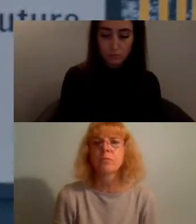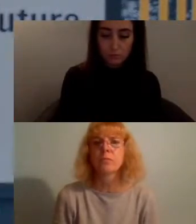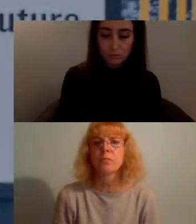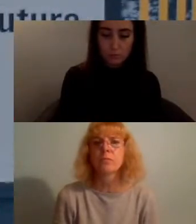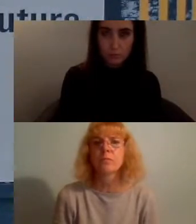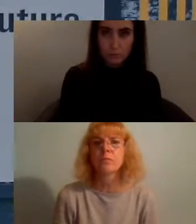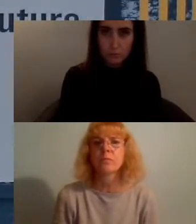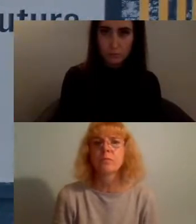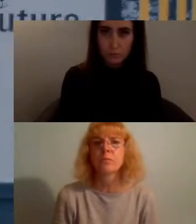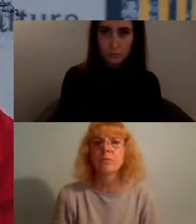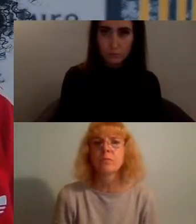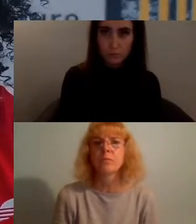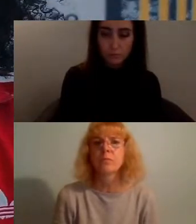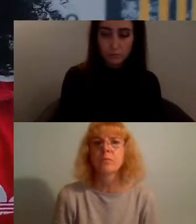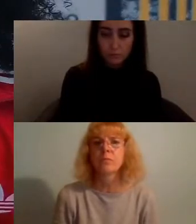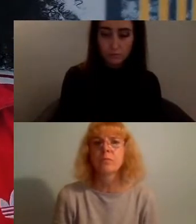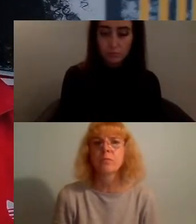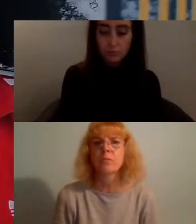the white man stops you on your way